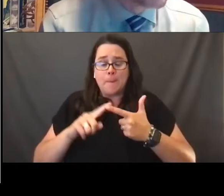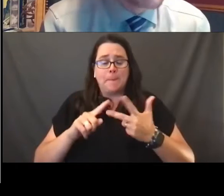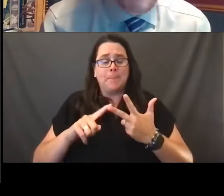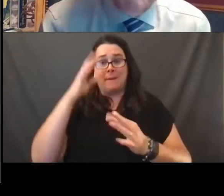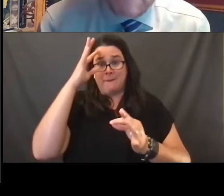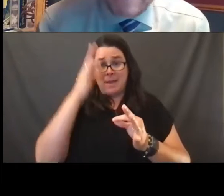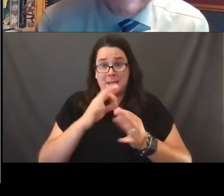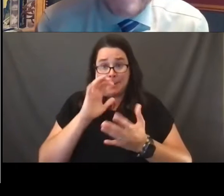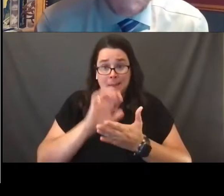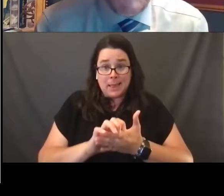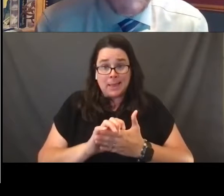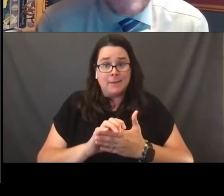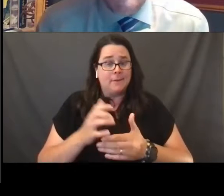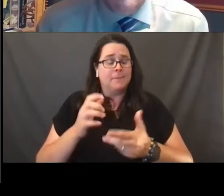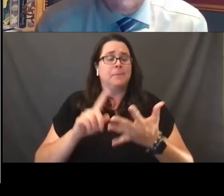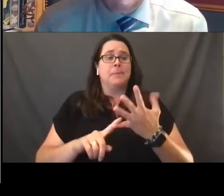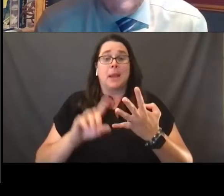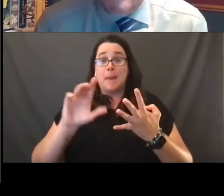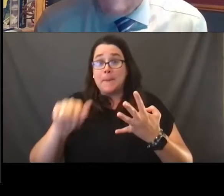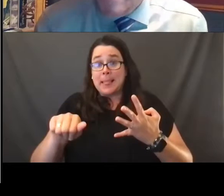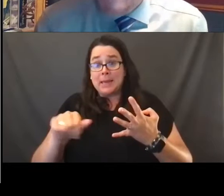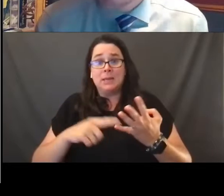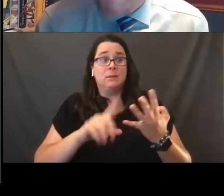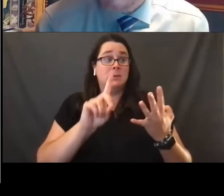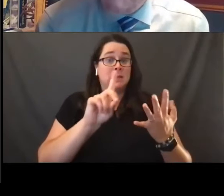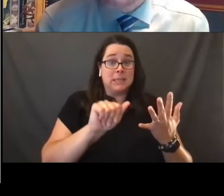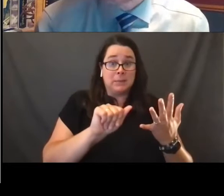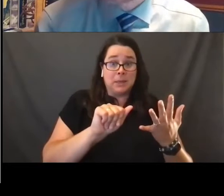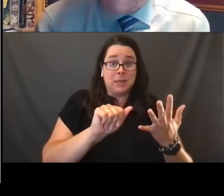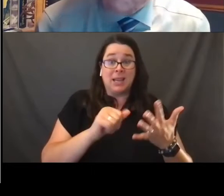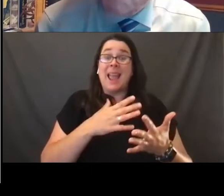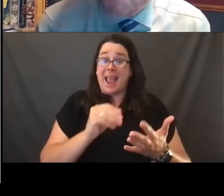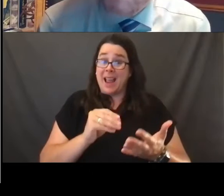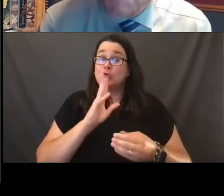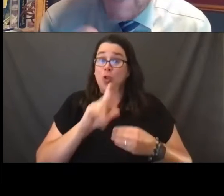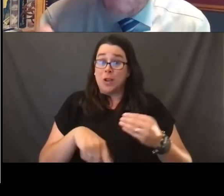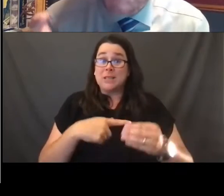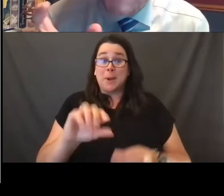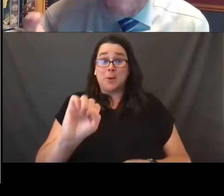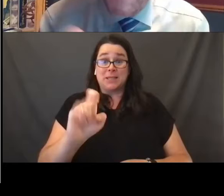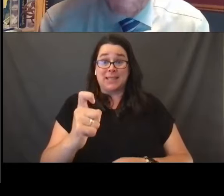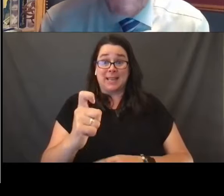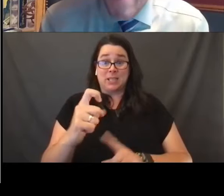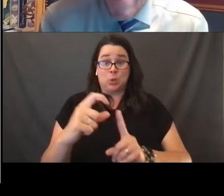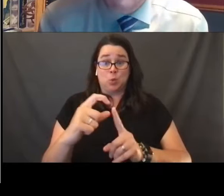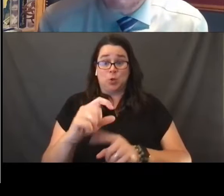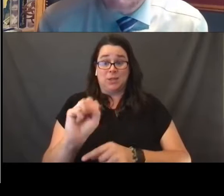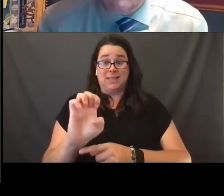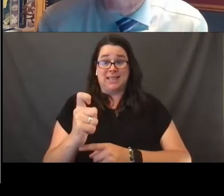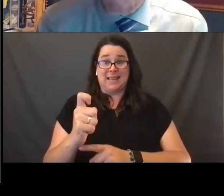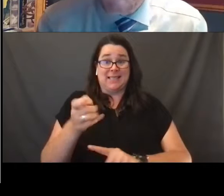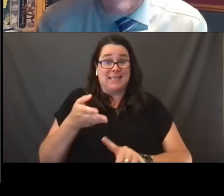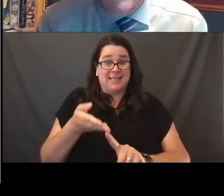ability, disability. And yes, indeed it talks about sex. The word sex is in there as it was set forth